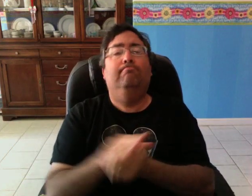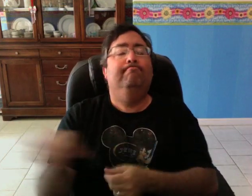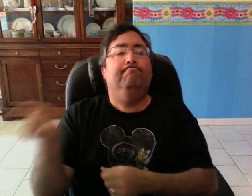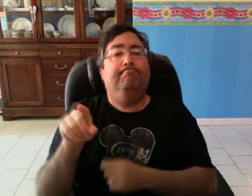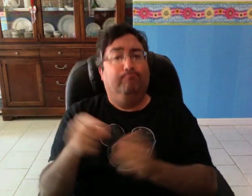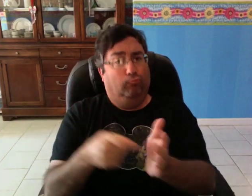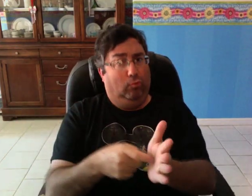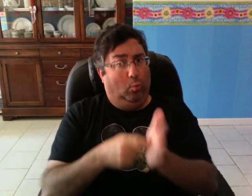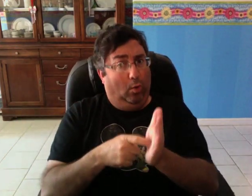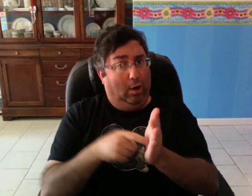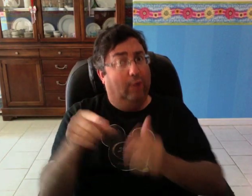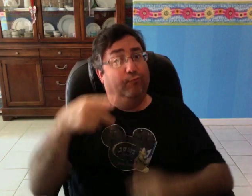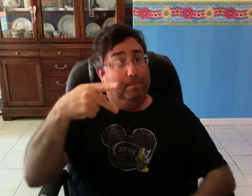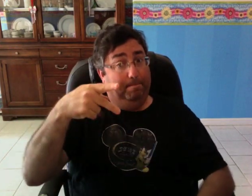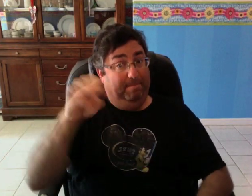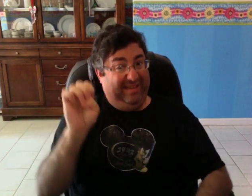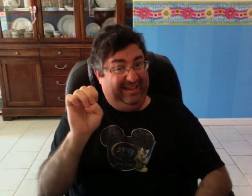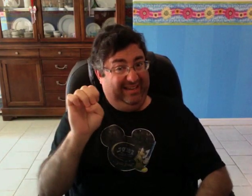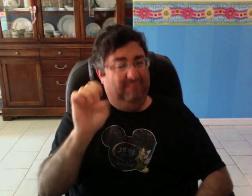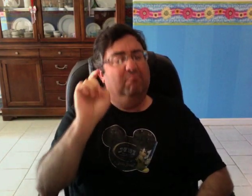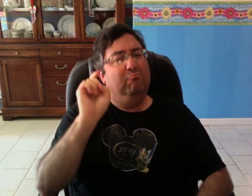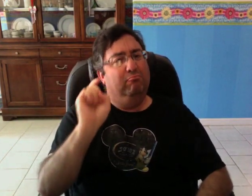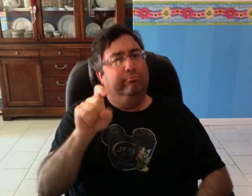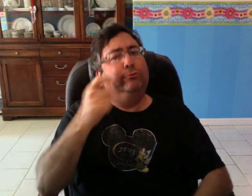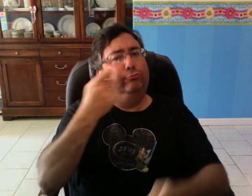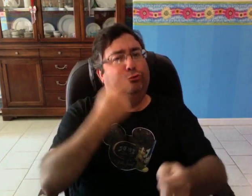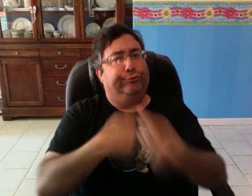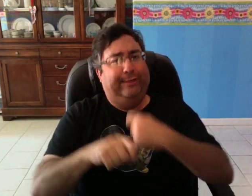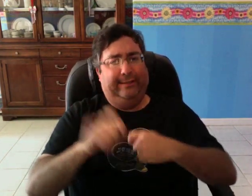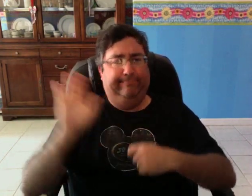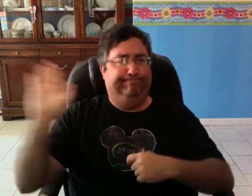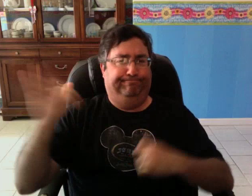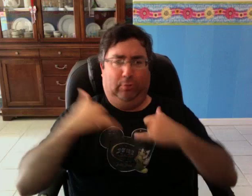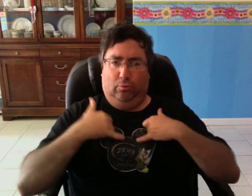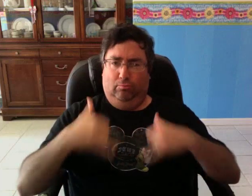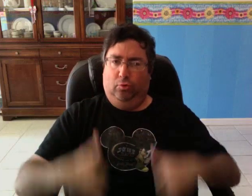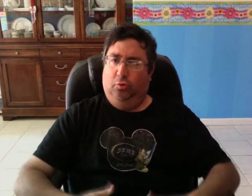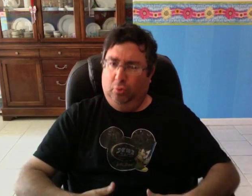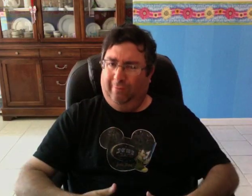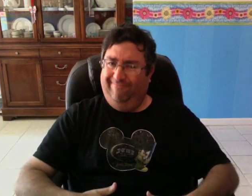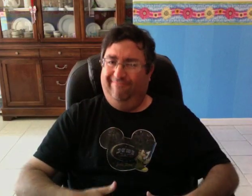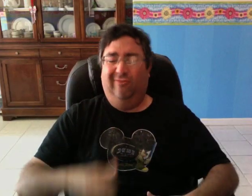you had to change into a uniform for P.E. class.